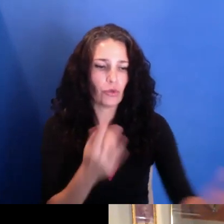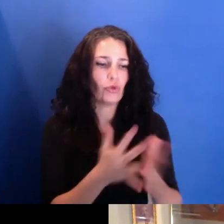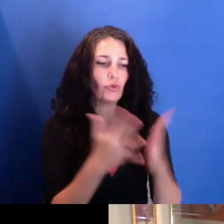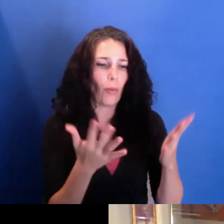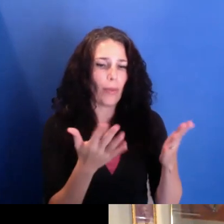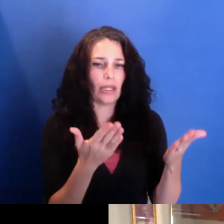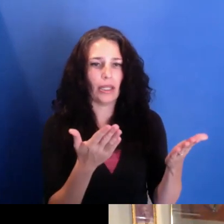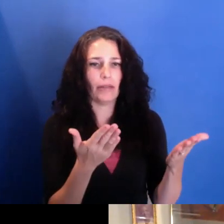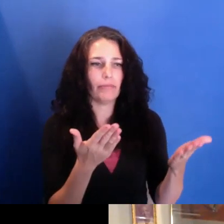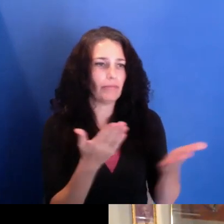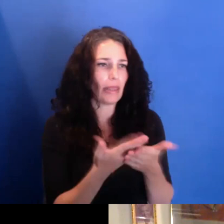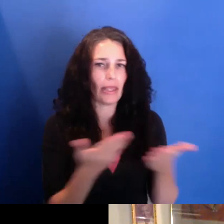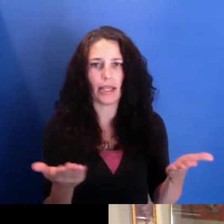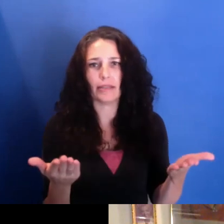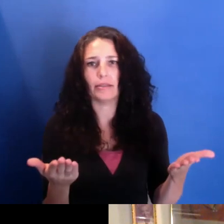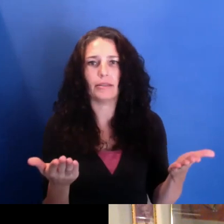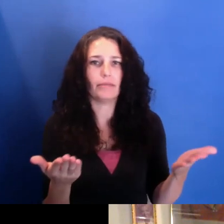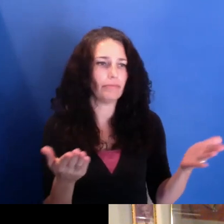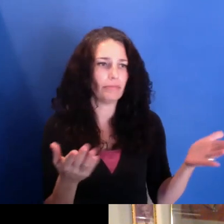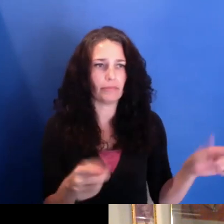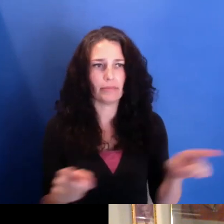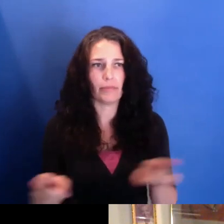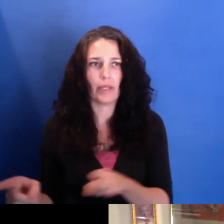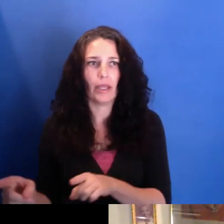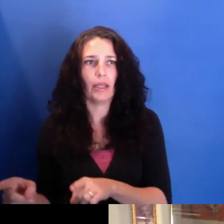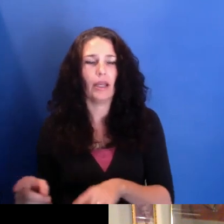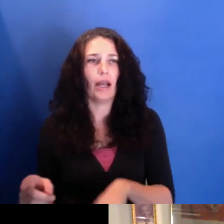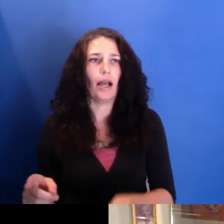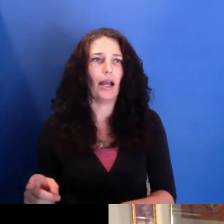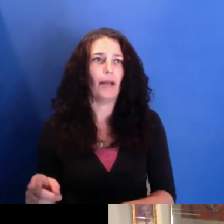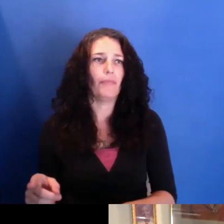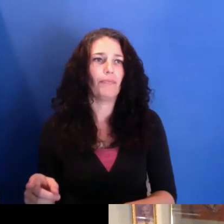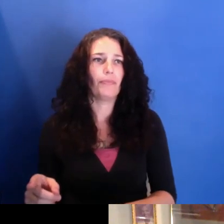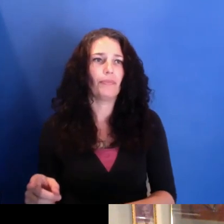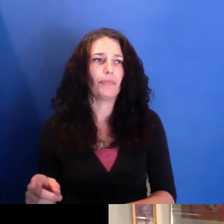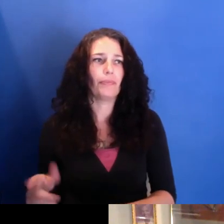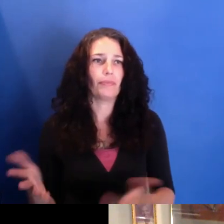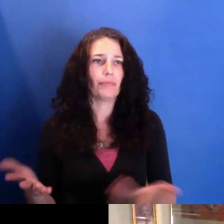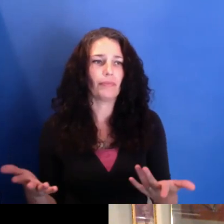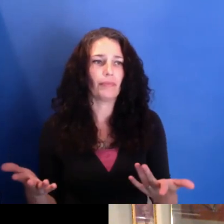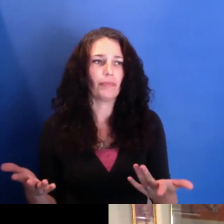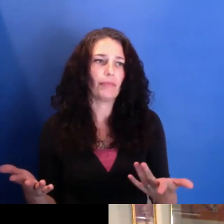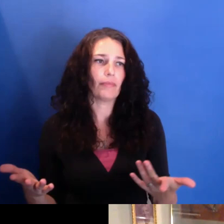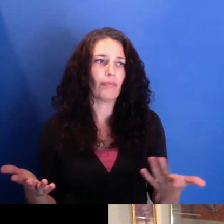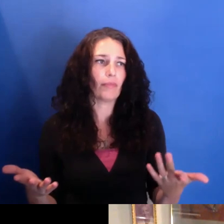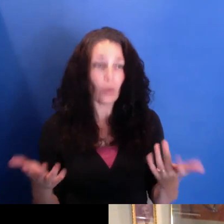having community-centered filmmaking, you know, is-- is just central.